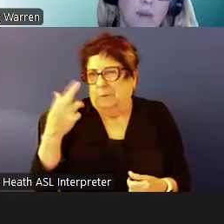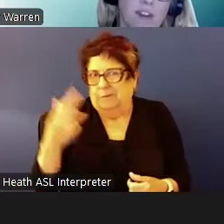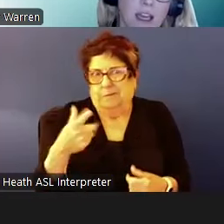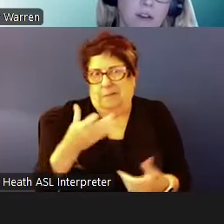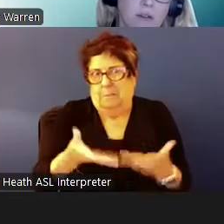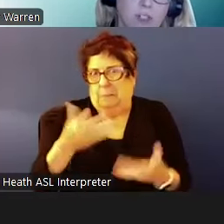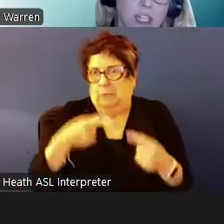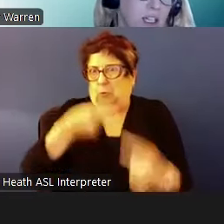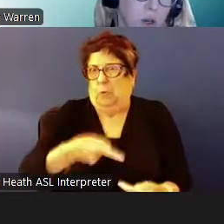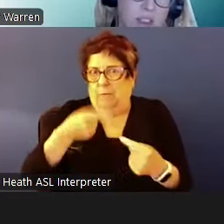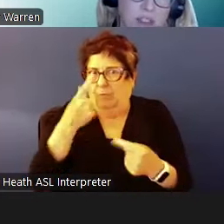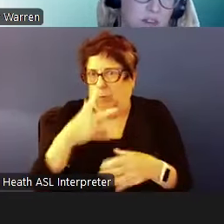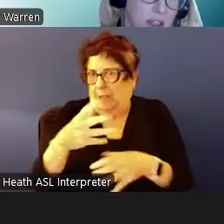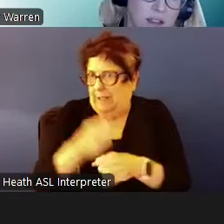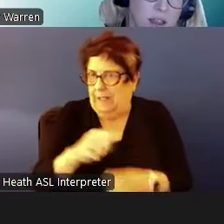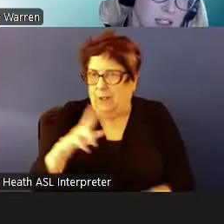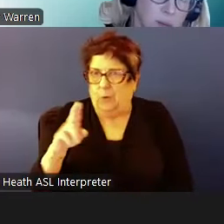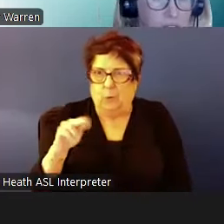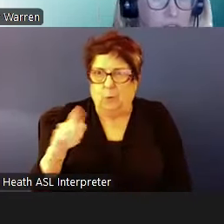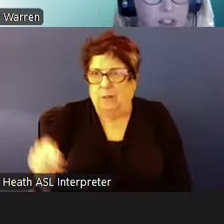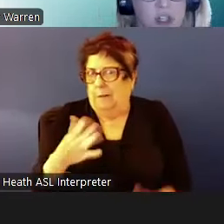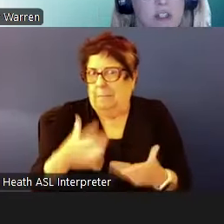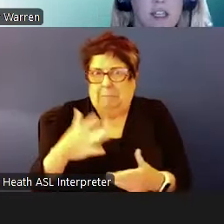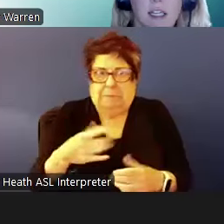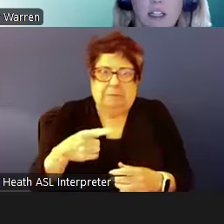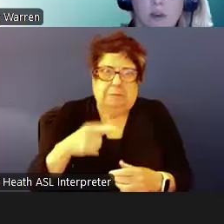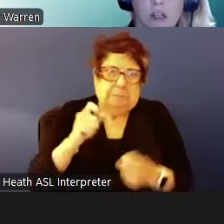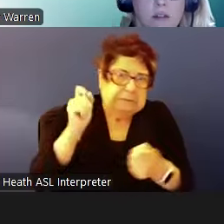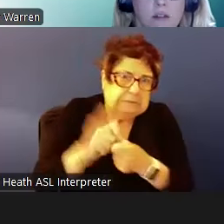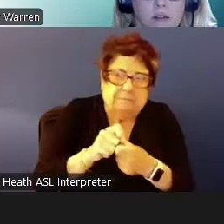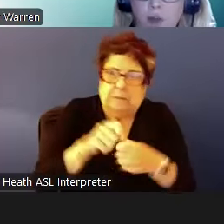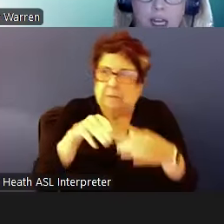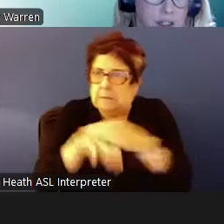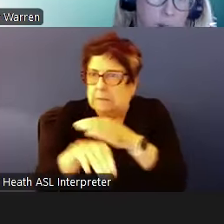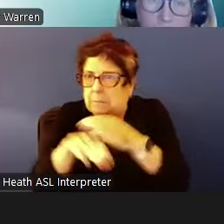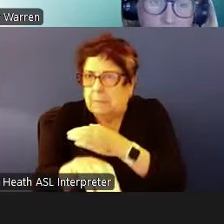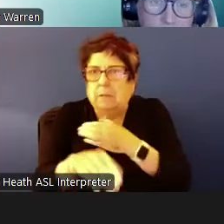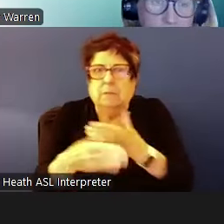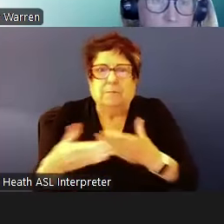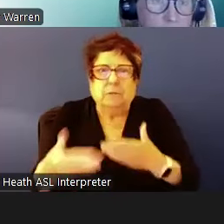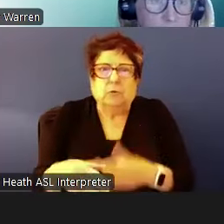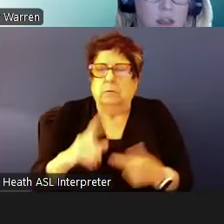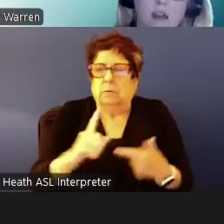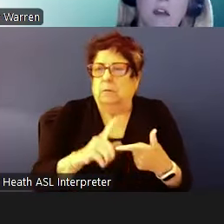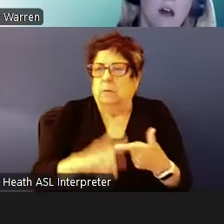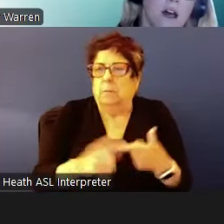Maybe they need a unit with specific accessibility features, may be located near medical services,